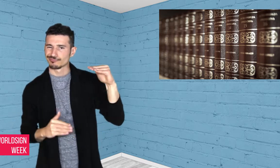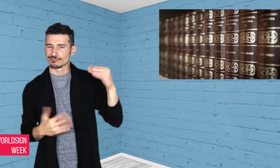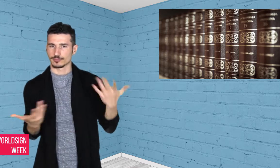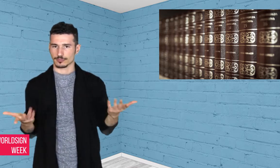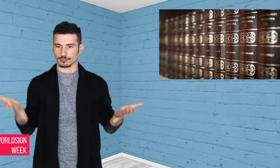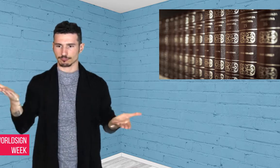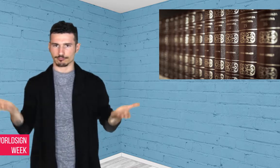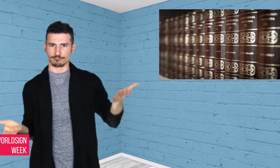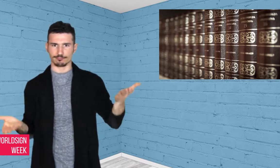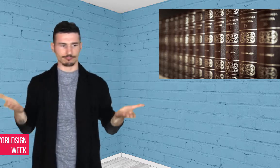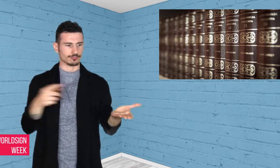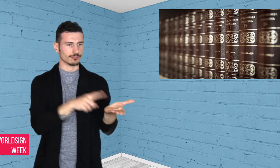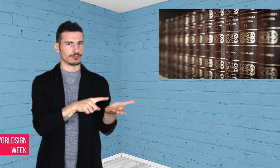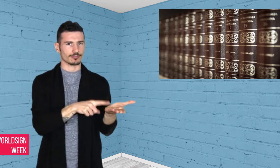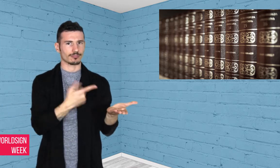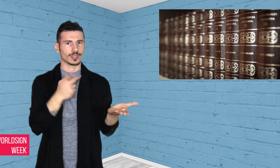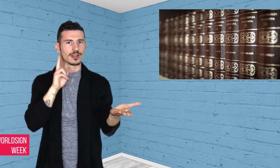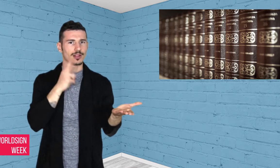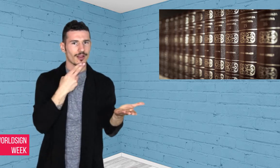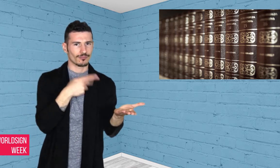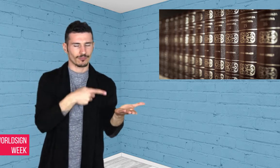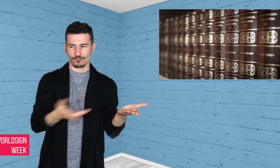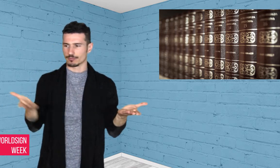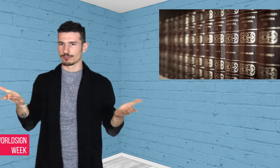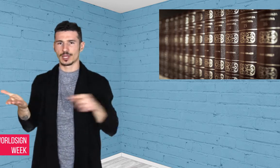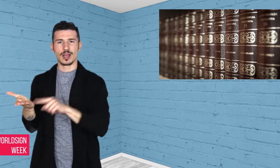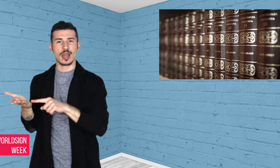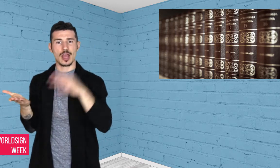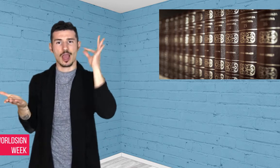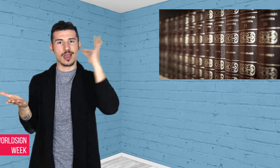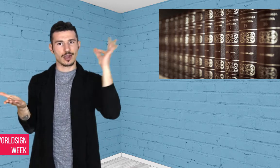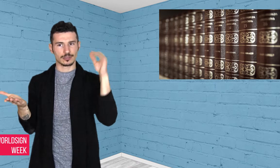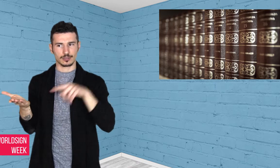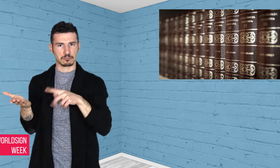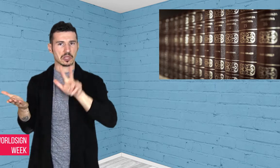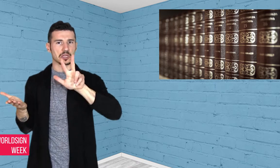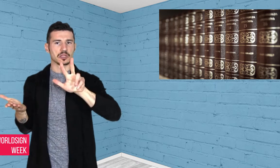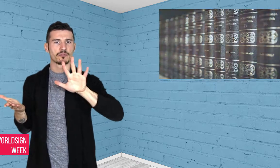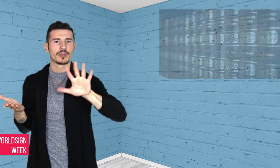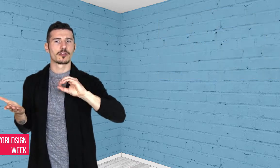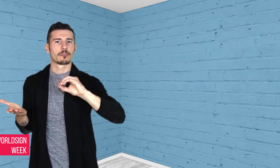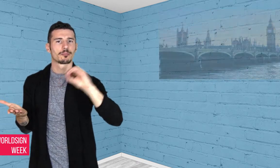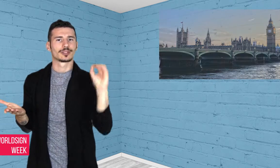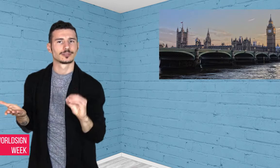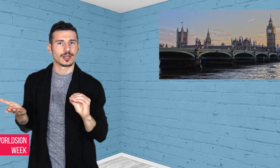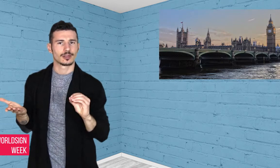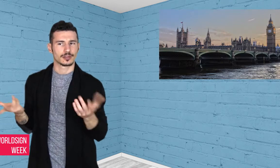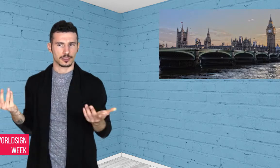technical qualifications, and in 2015,